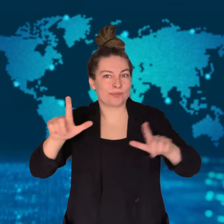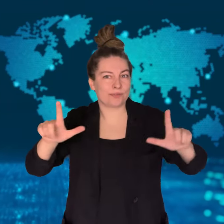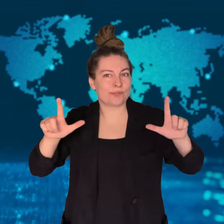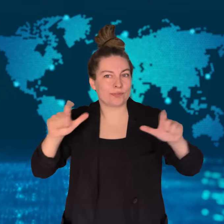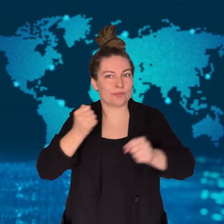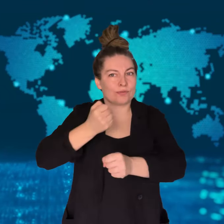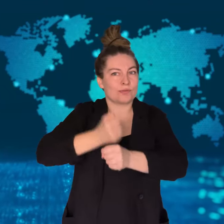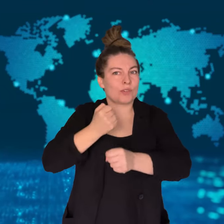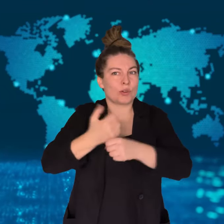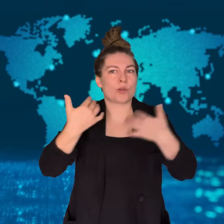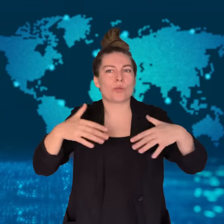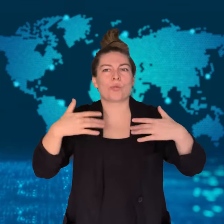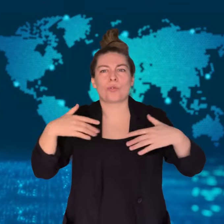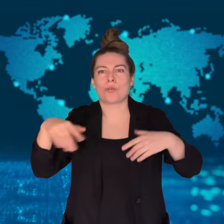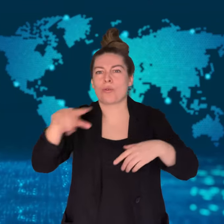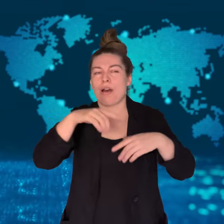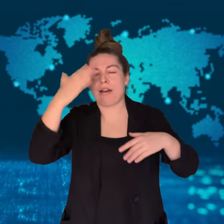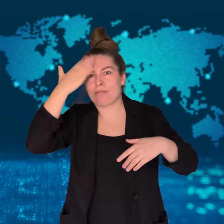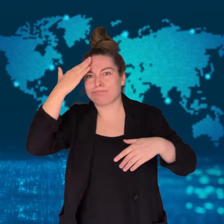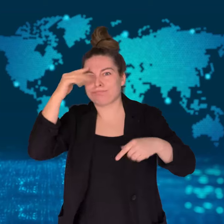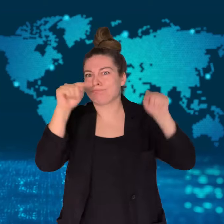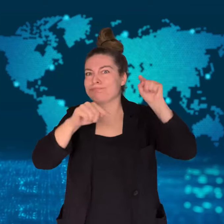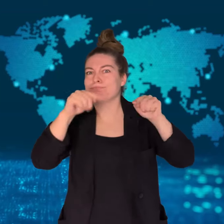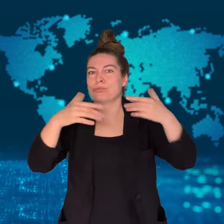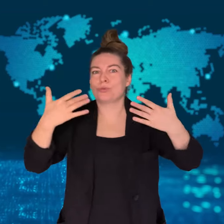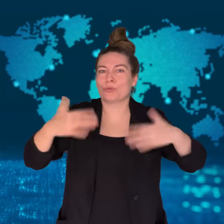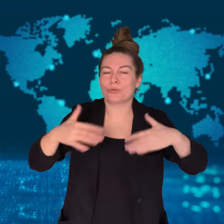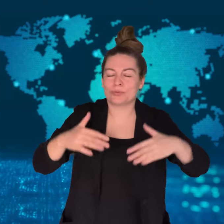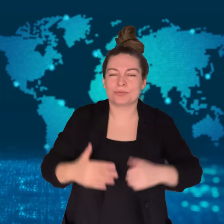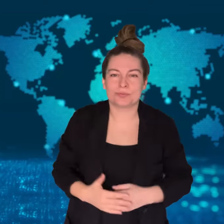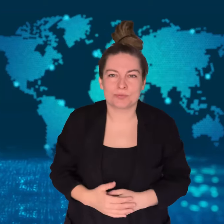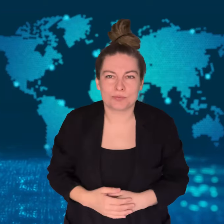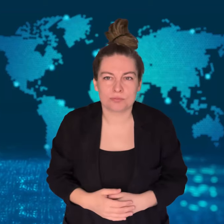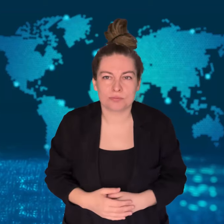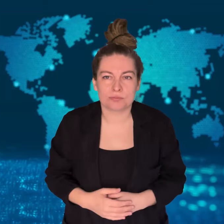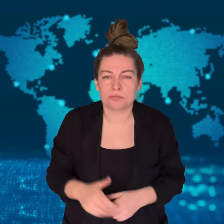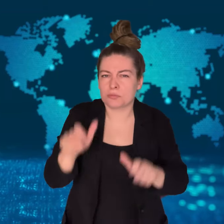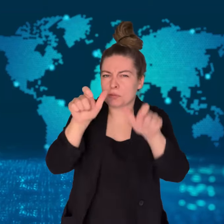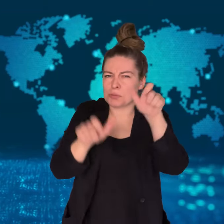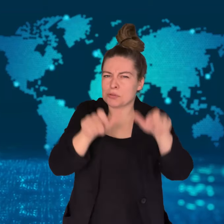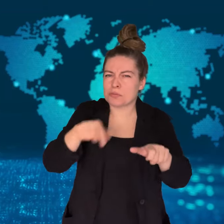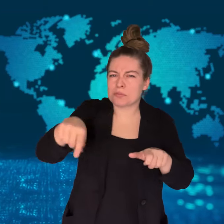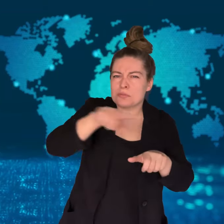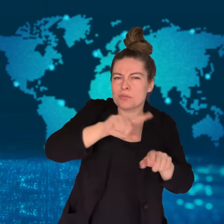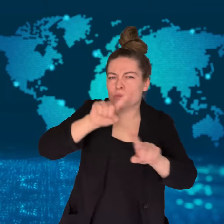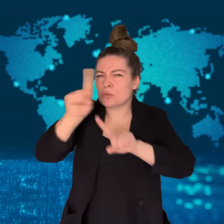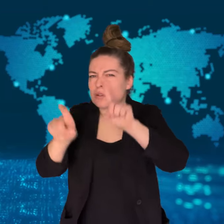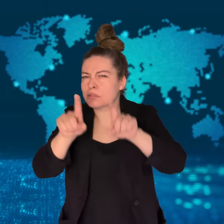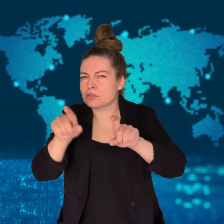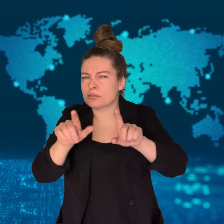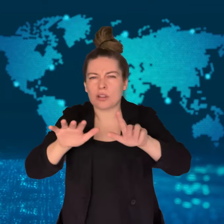who was a popular television presenter.